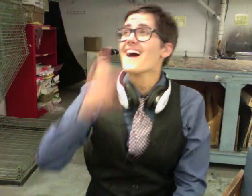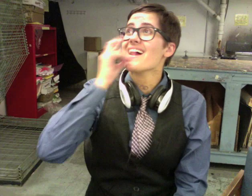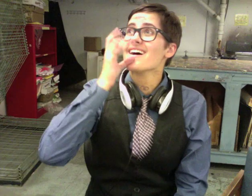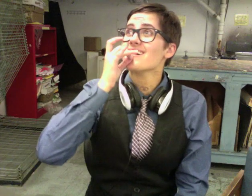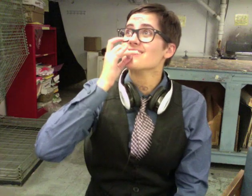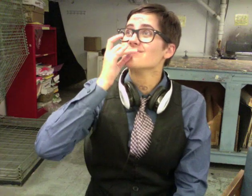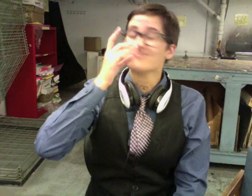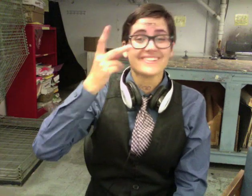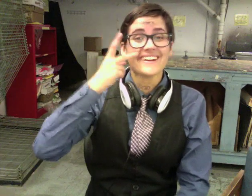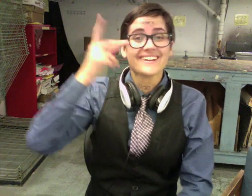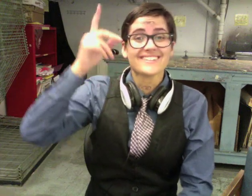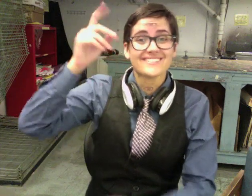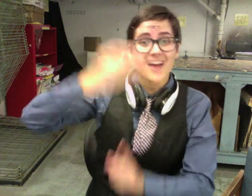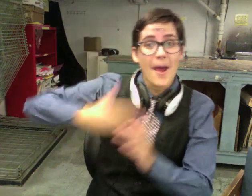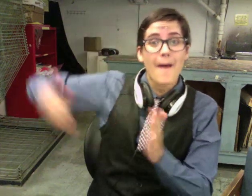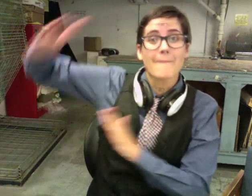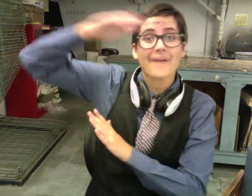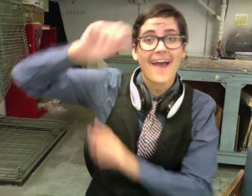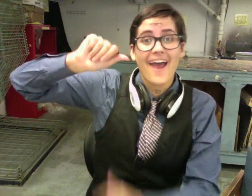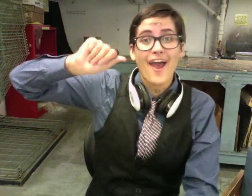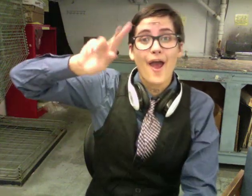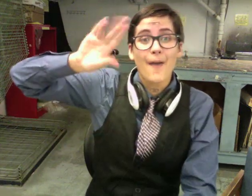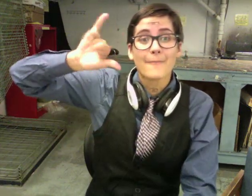Lights...seen in the sky above the Arby's.